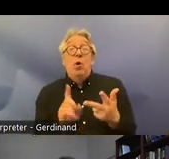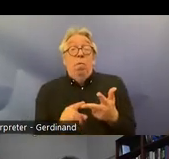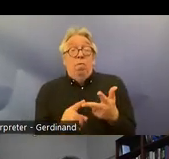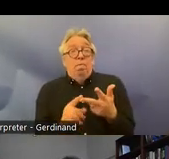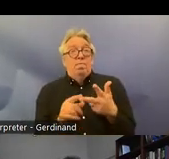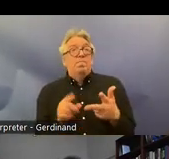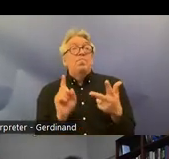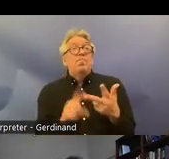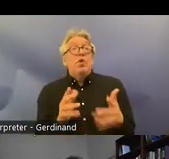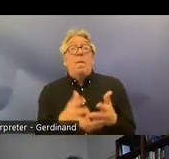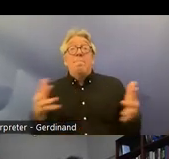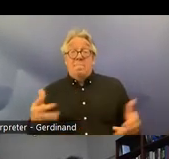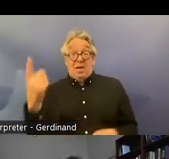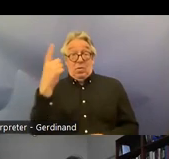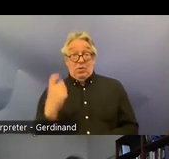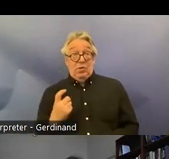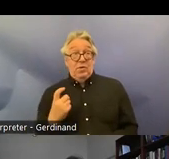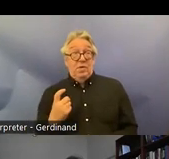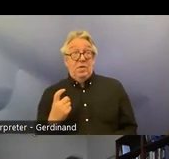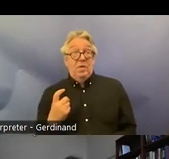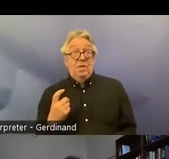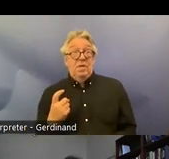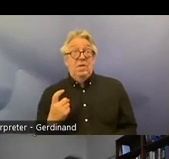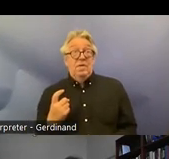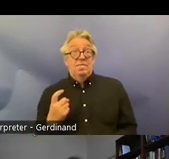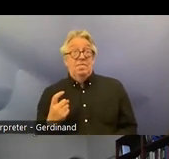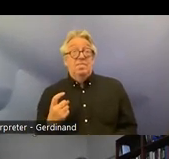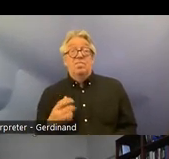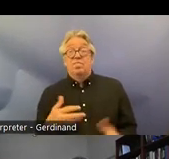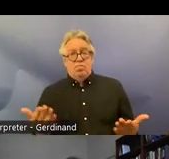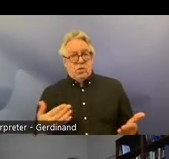committee was asked to discuss was uh what is the need for legislative